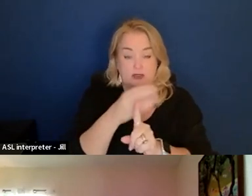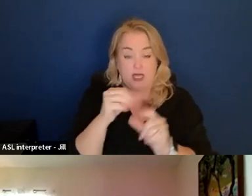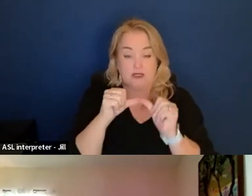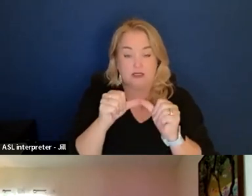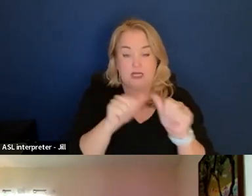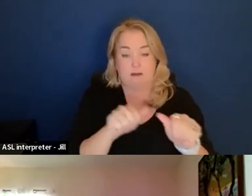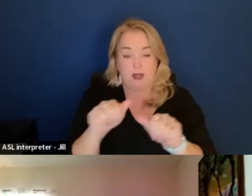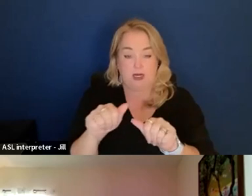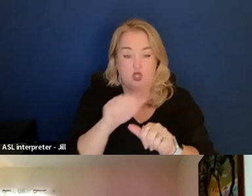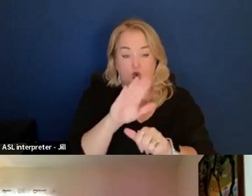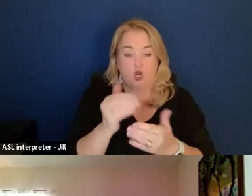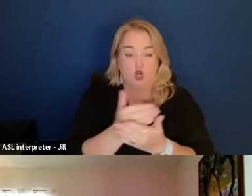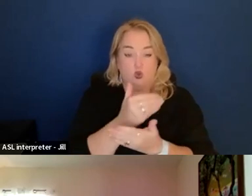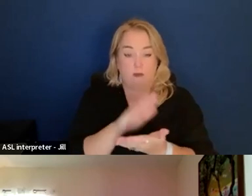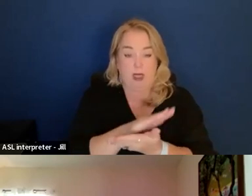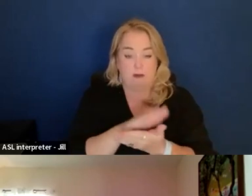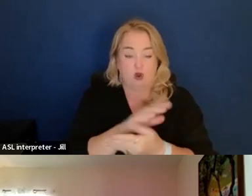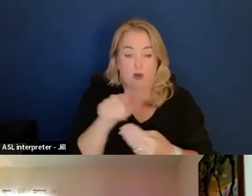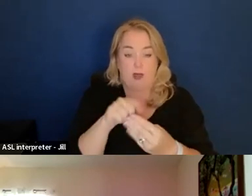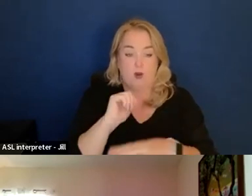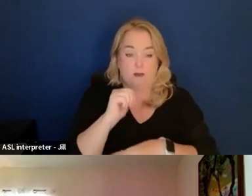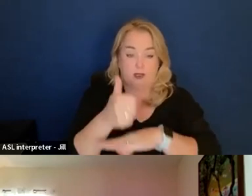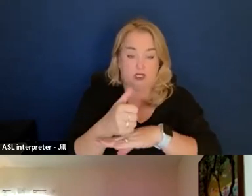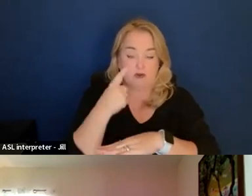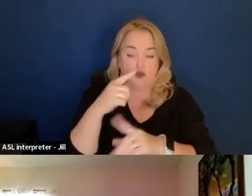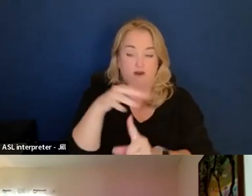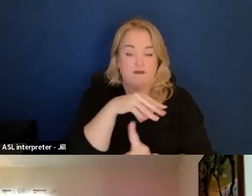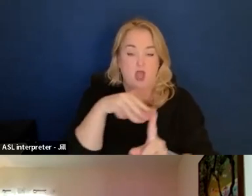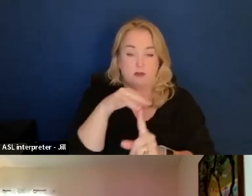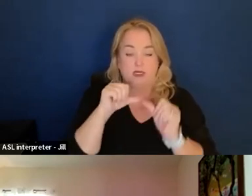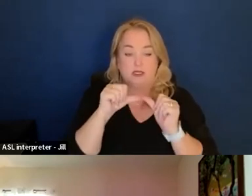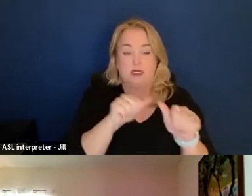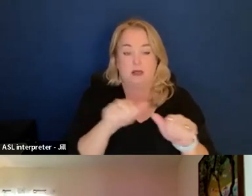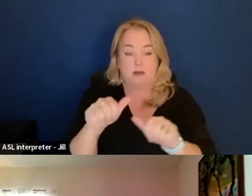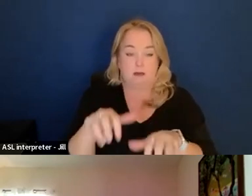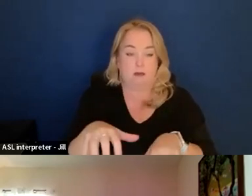Your new paper on the implementation of environmentally sustainable procurement policies